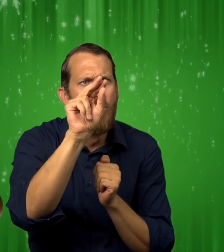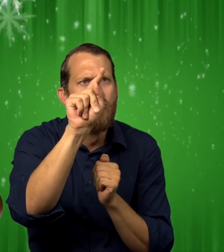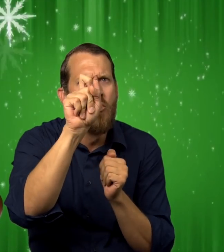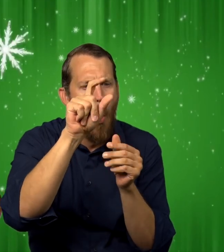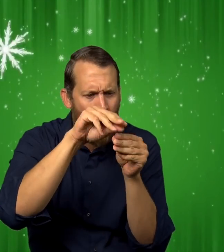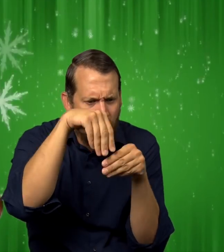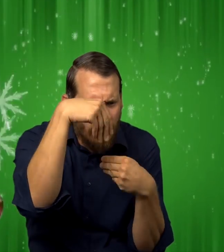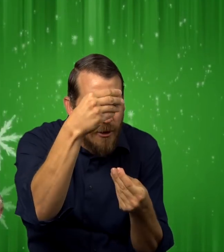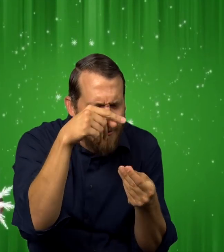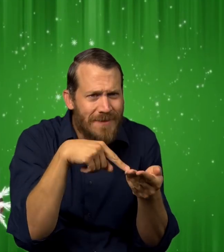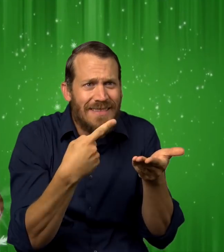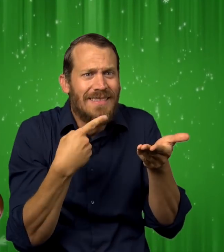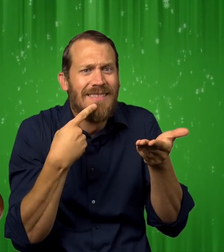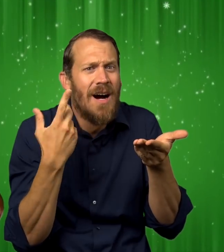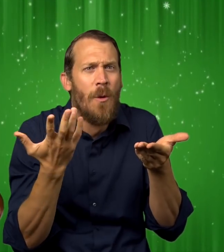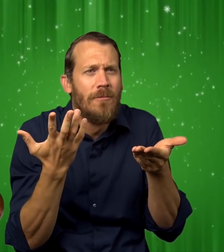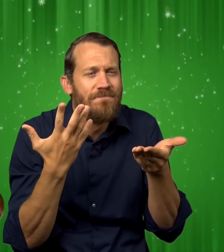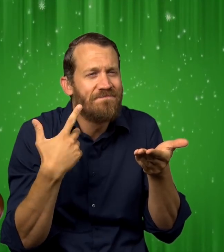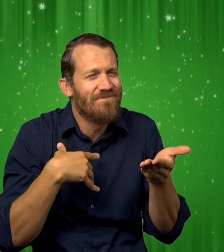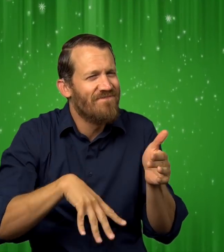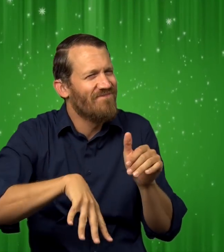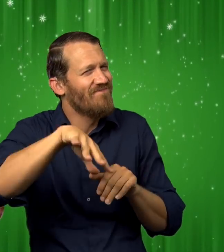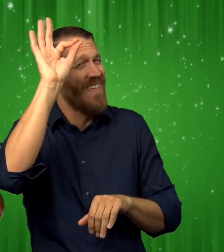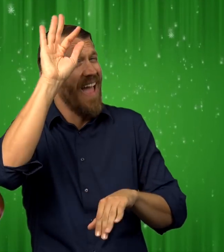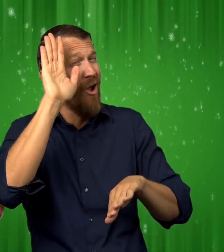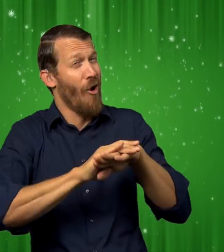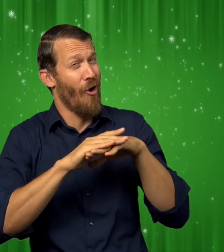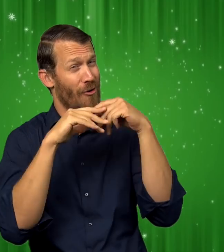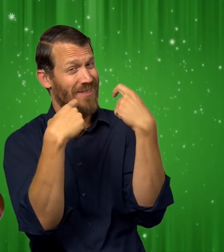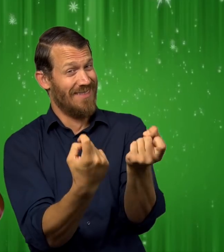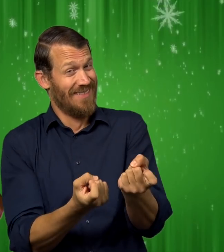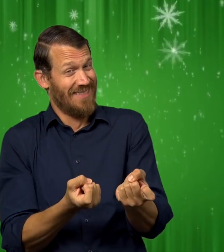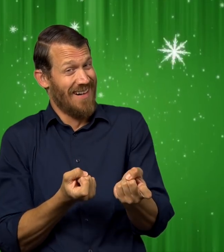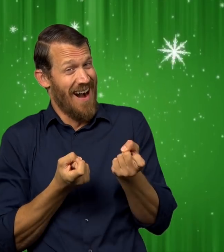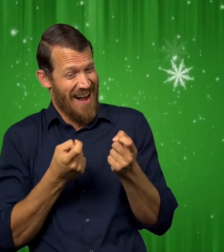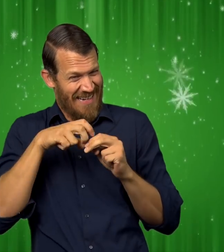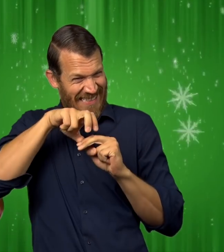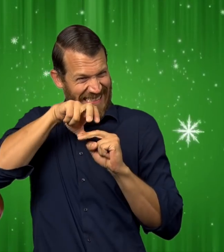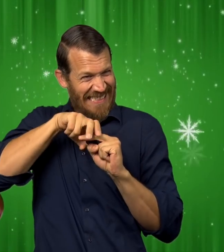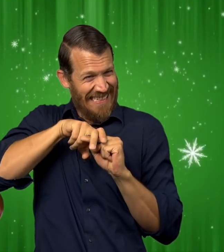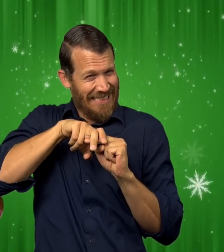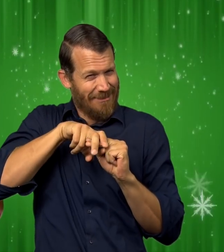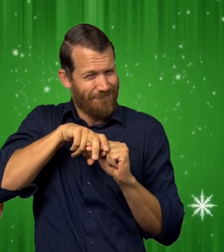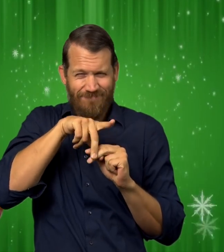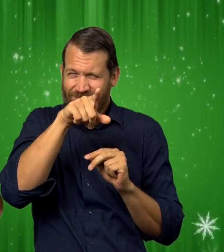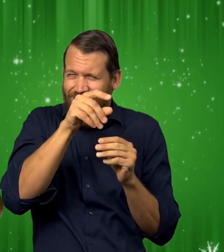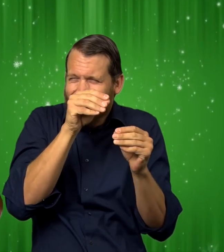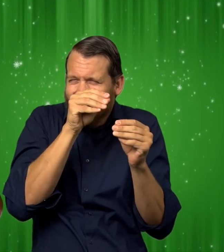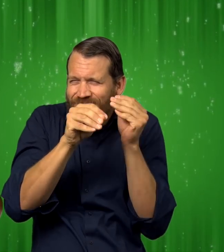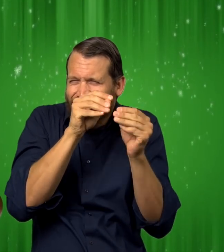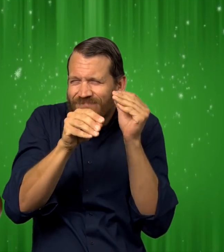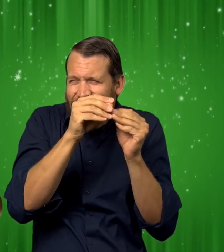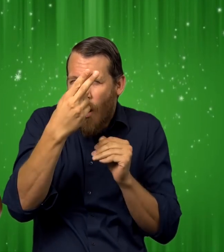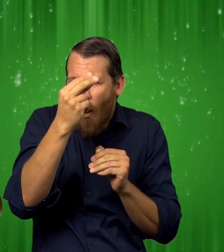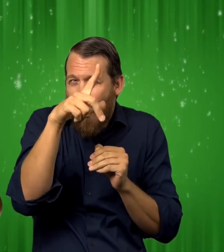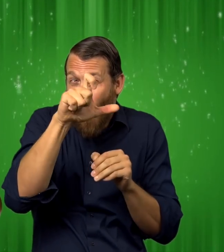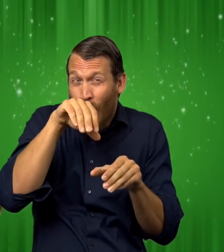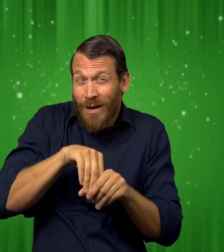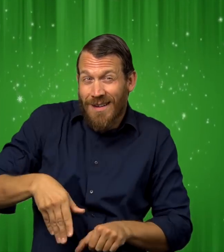There was a note. "I found this on the seat of my sleigh. Fix that hole in your pocket."